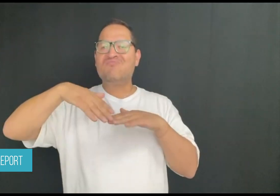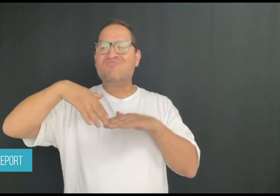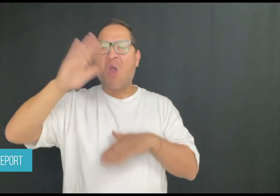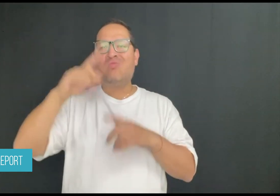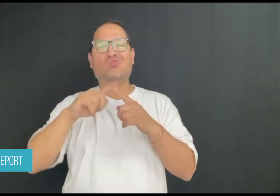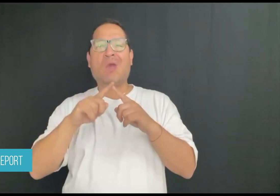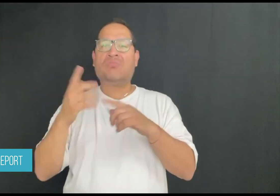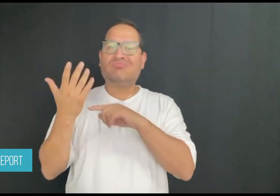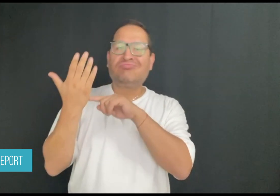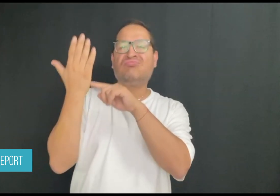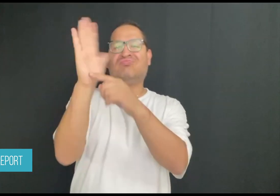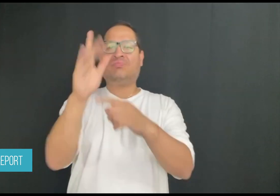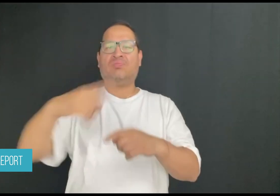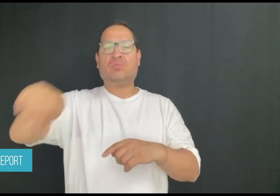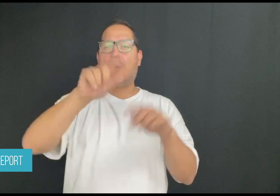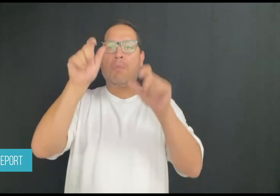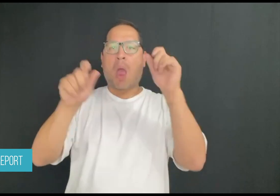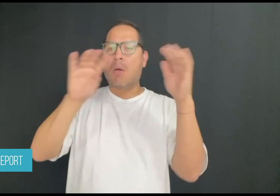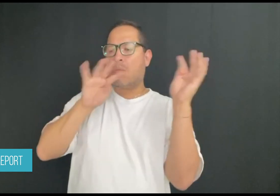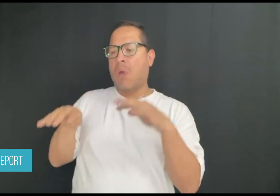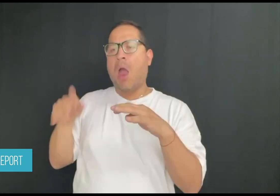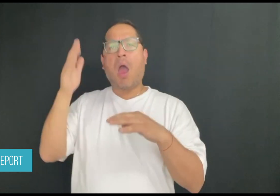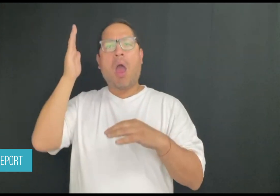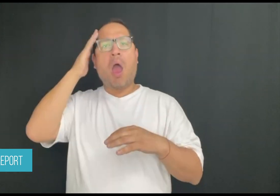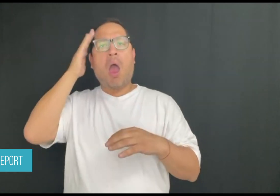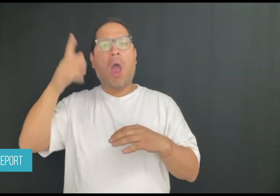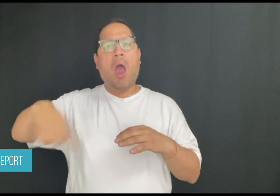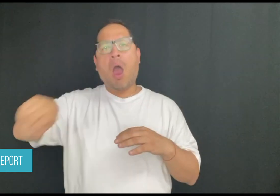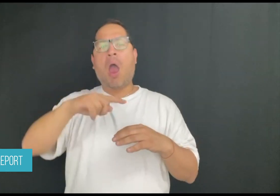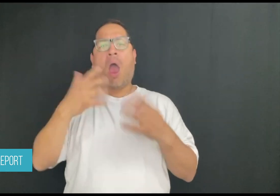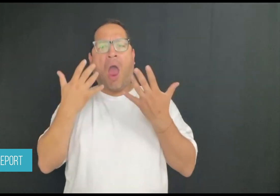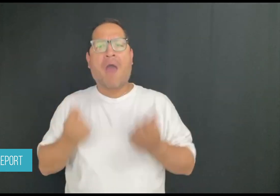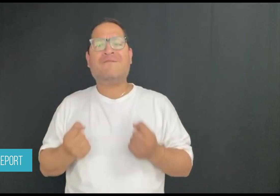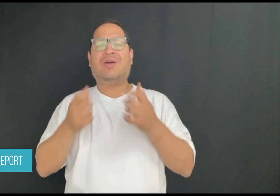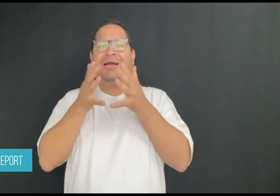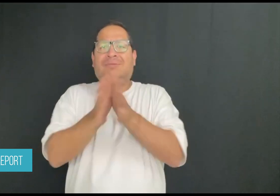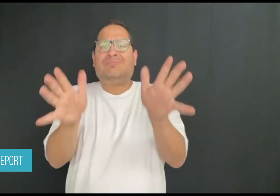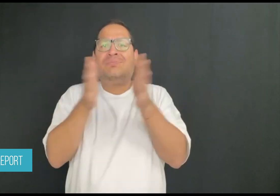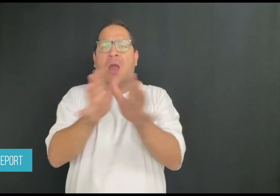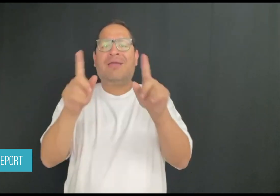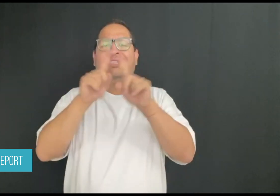in many different ways, including through a series